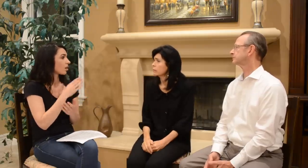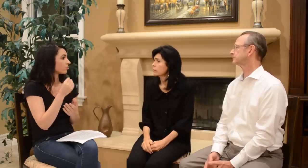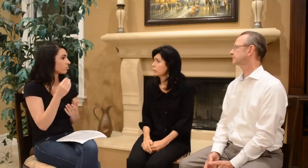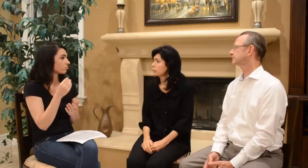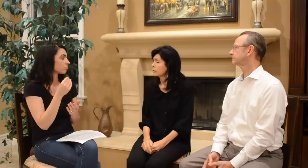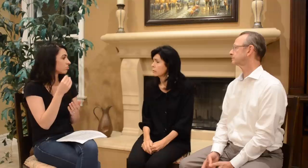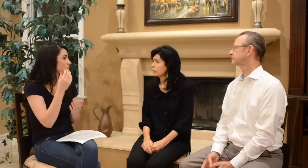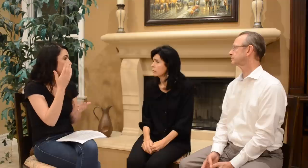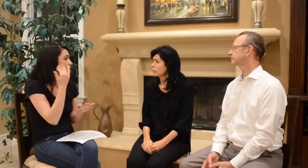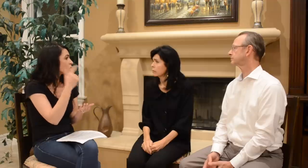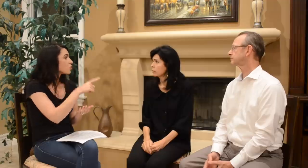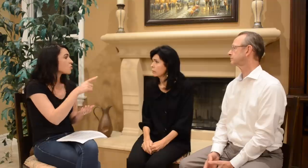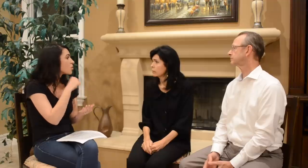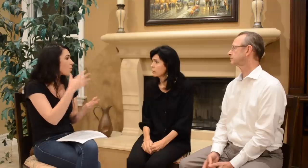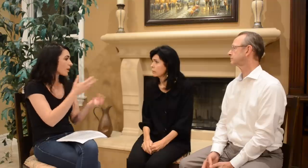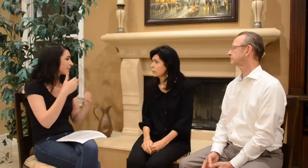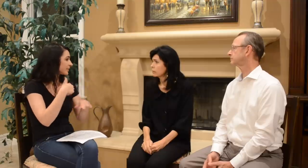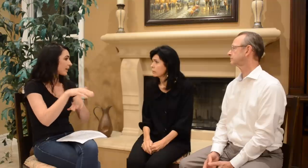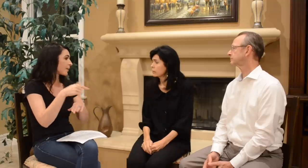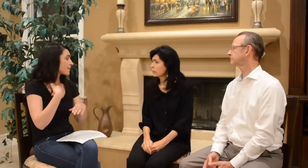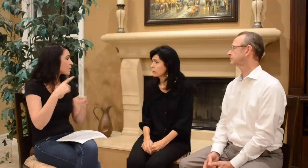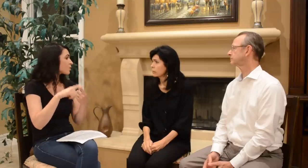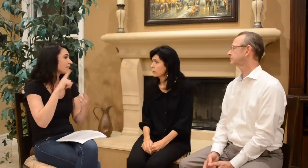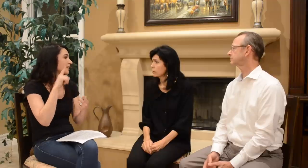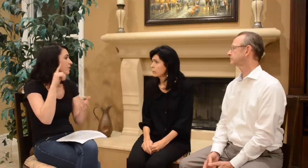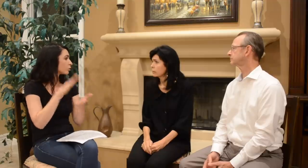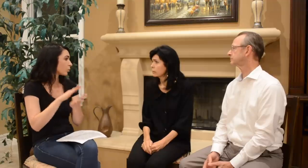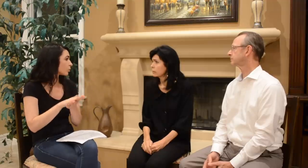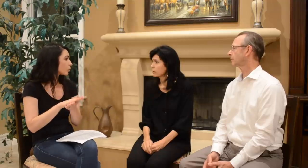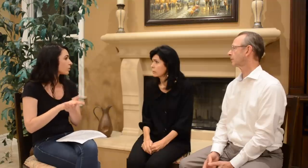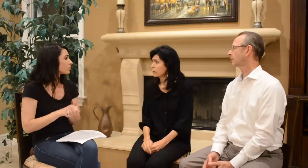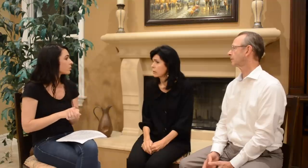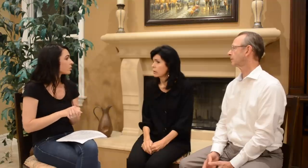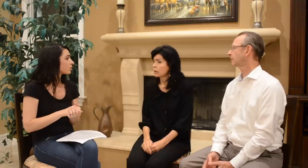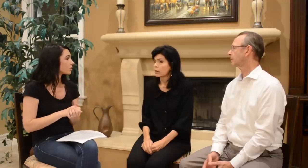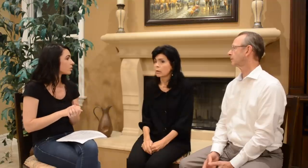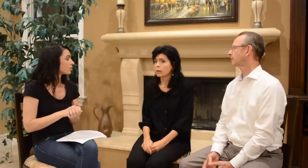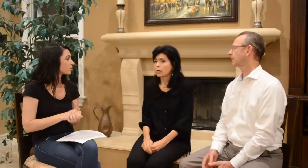So, they did tell you about deaf schools... and... why didn’t you want to send me to a deaf school?